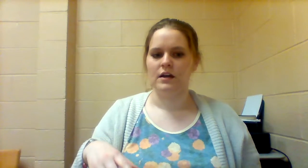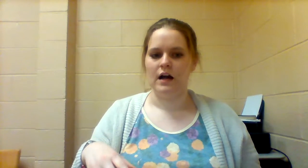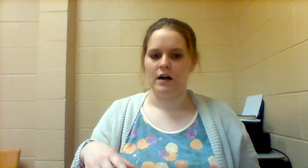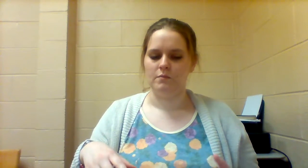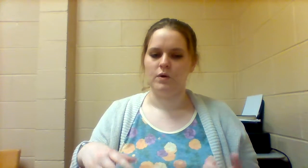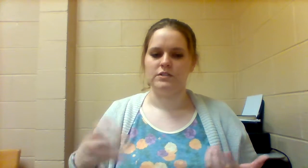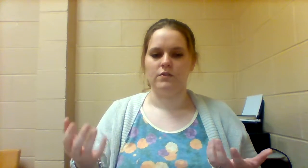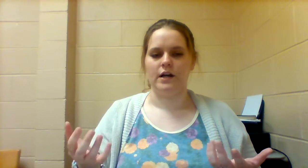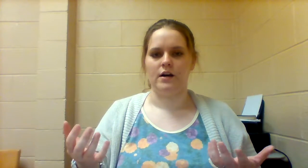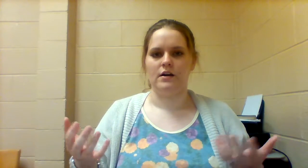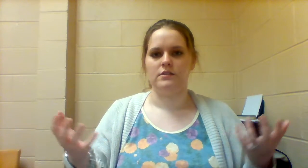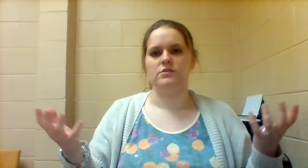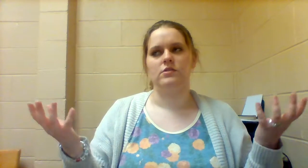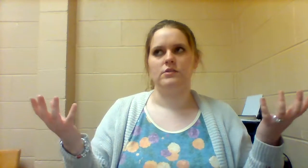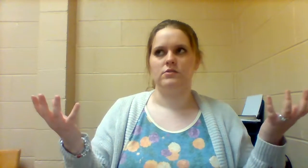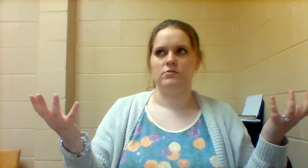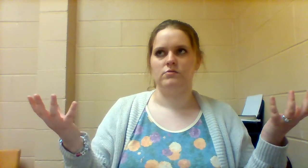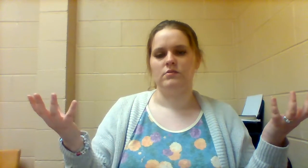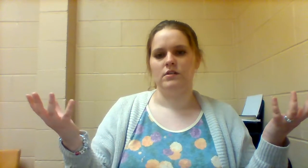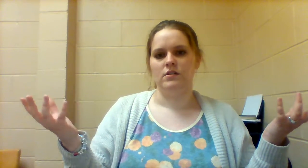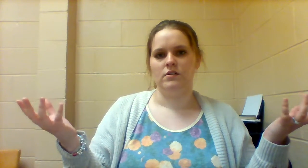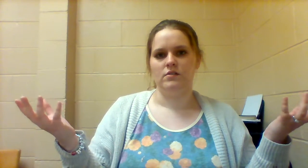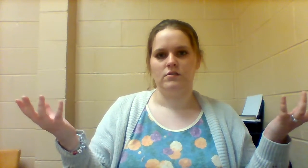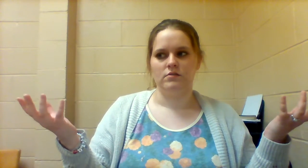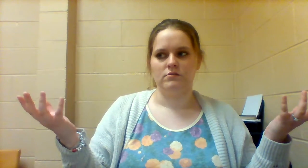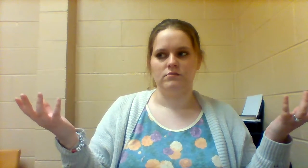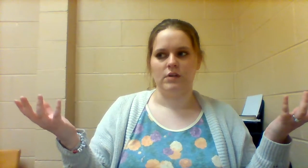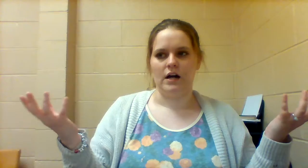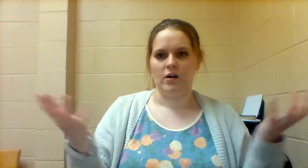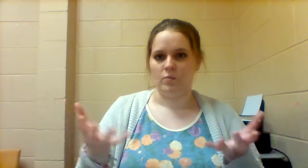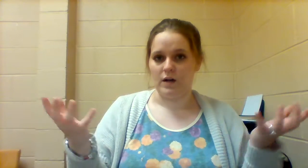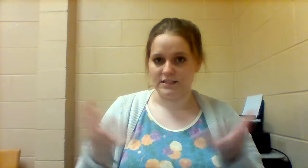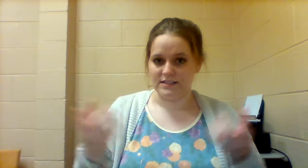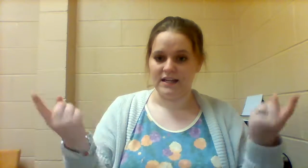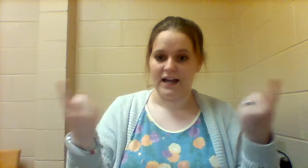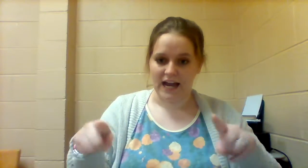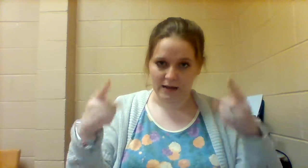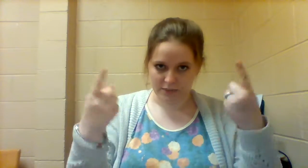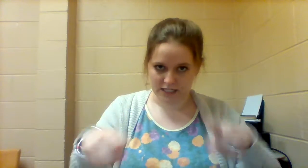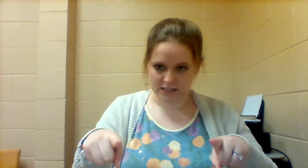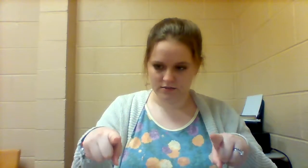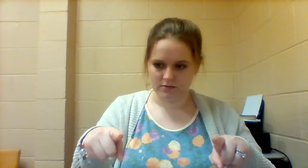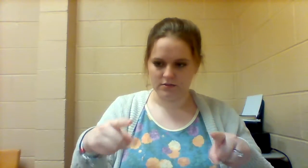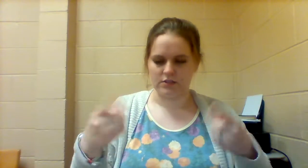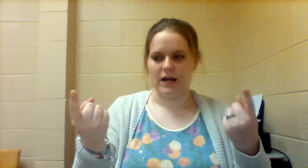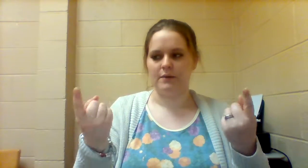WHAT'S GOING ON? So you could do WHAT'S HAPPENING?